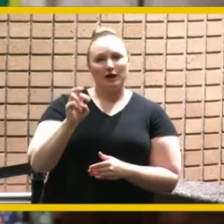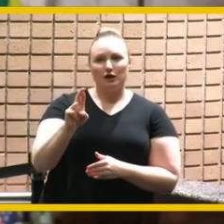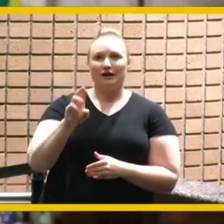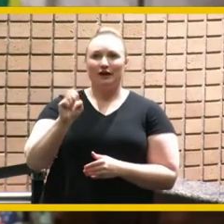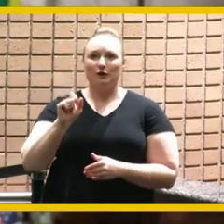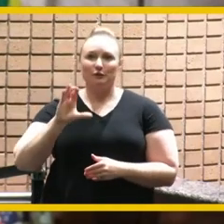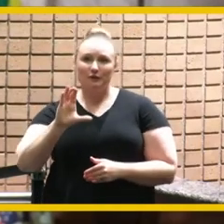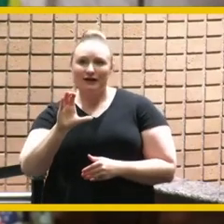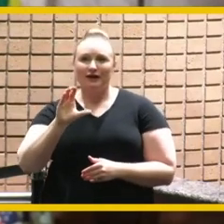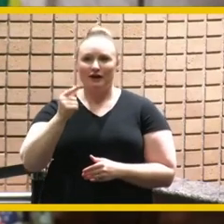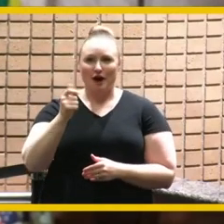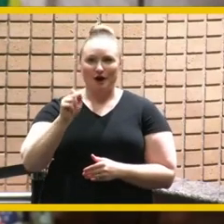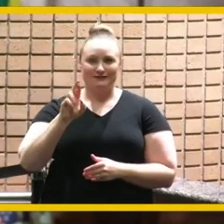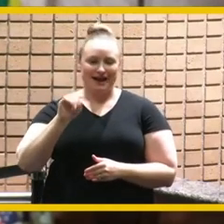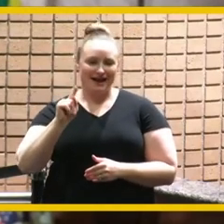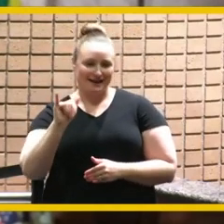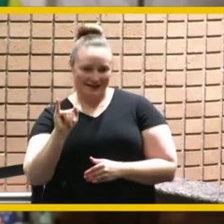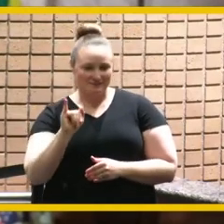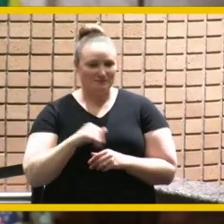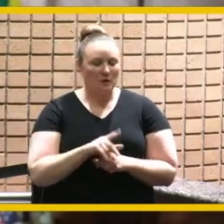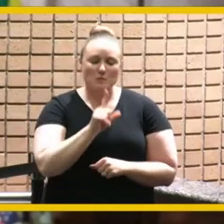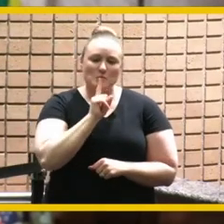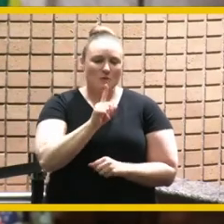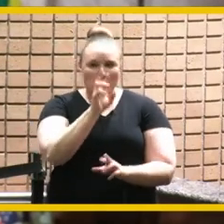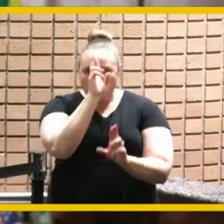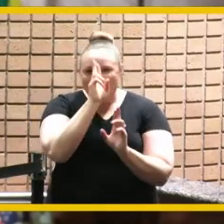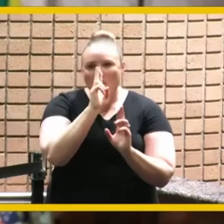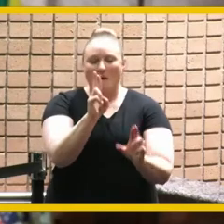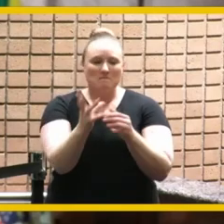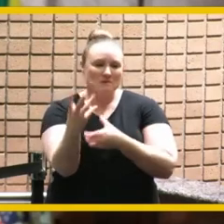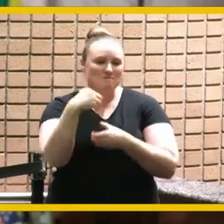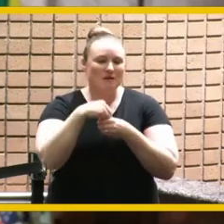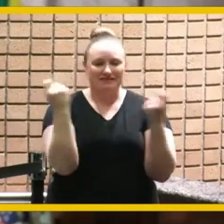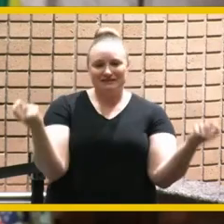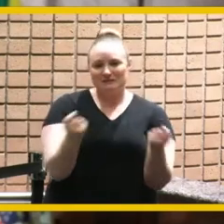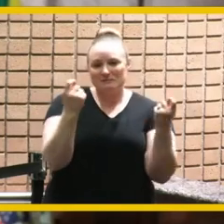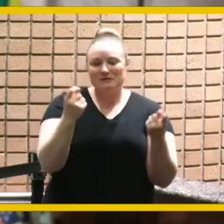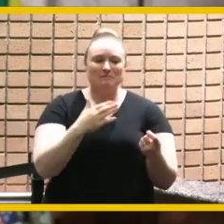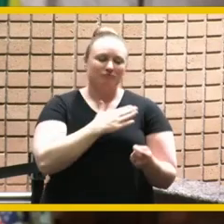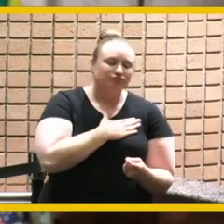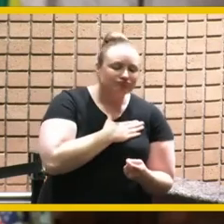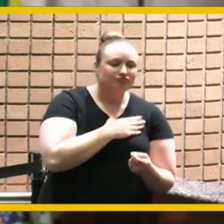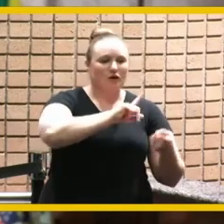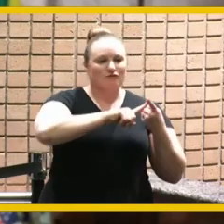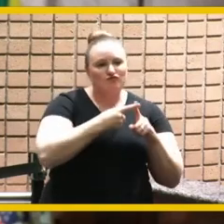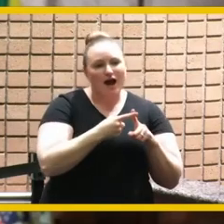i am so honored to be a part of this celebration for my dear friend and brother mayor rusty bailey